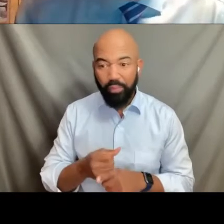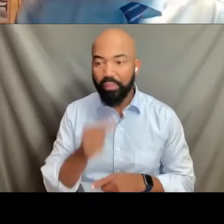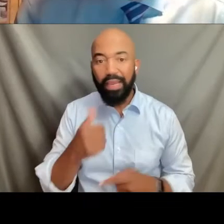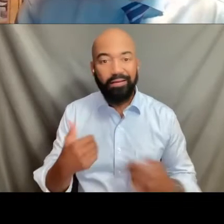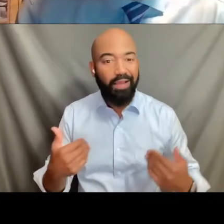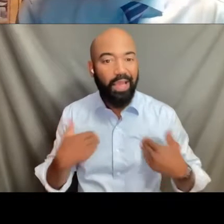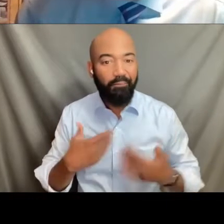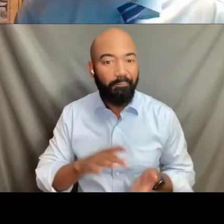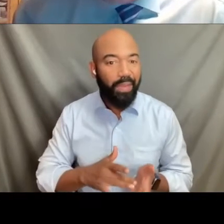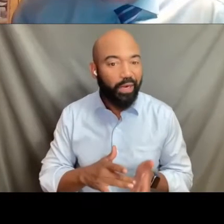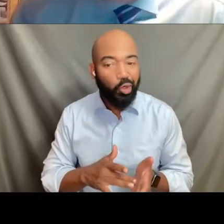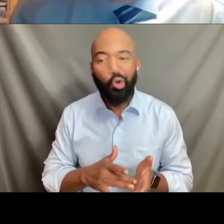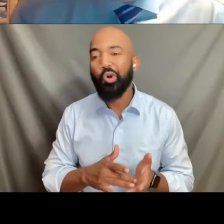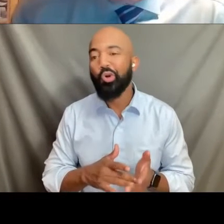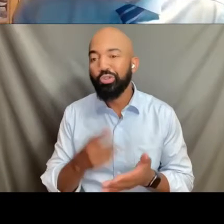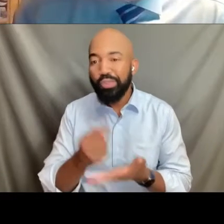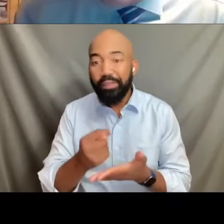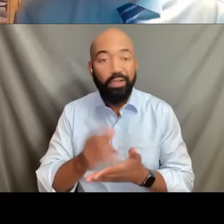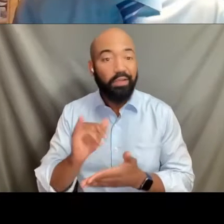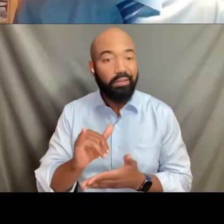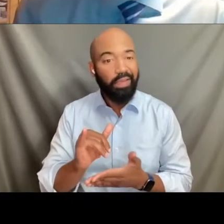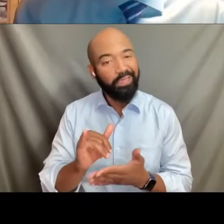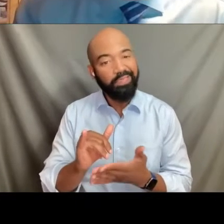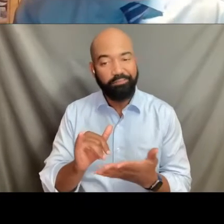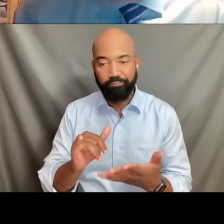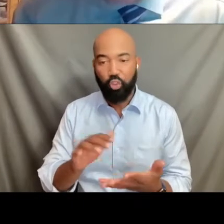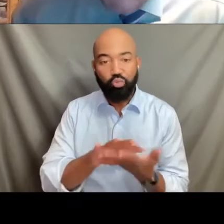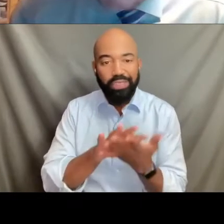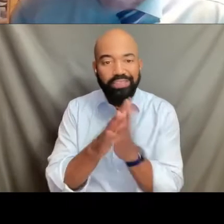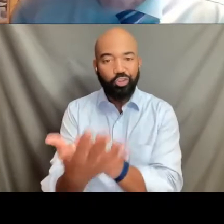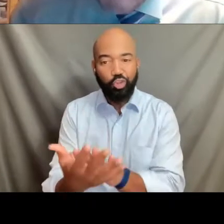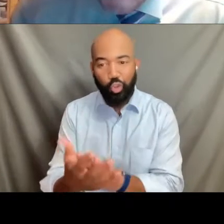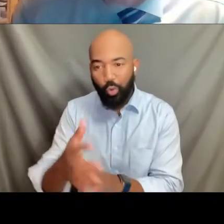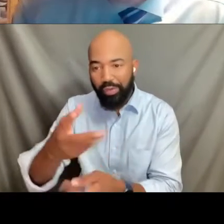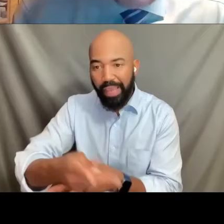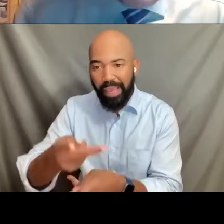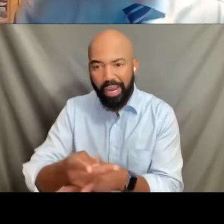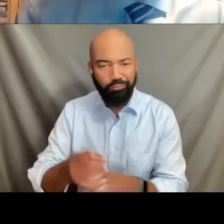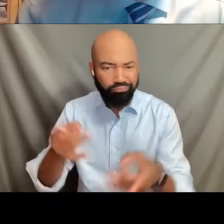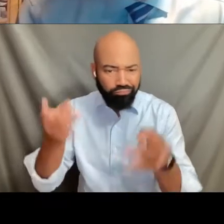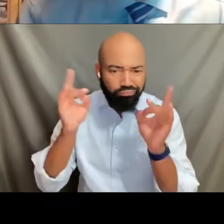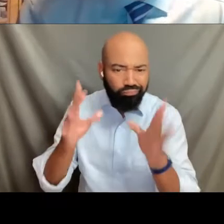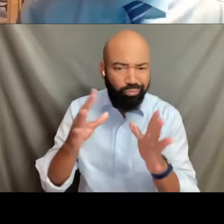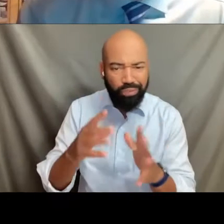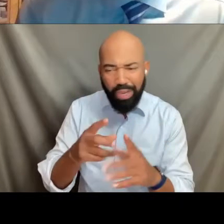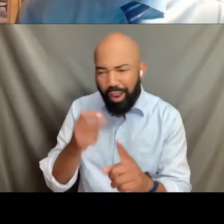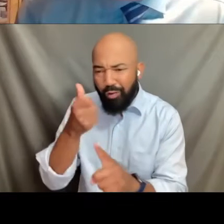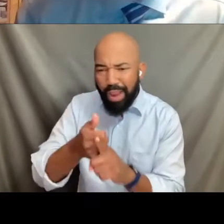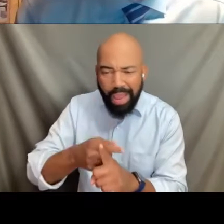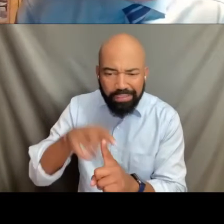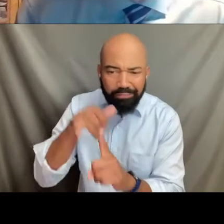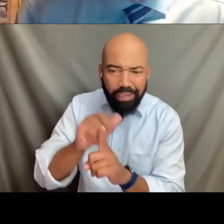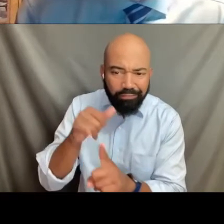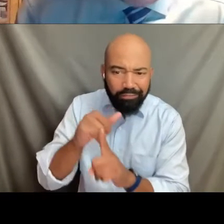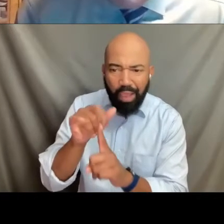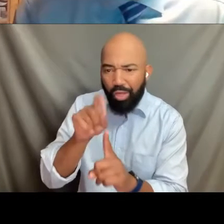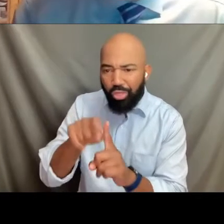including the transition related care that she was getting. She suffers horrific harassment by other inmates and also by her jailers.